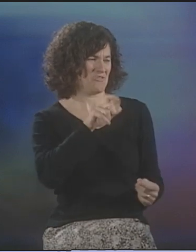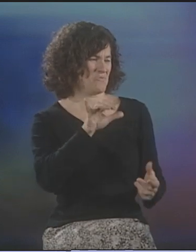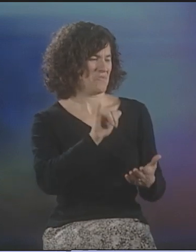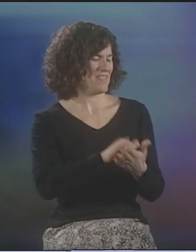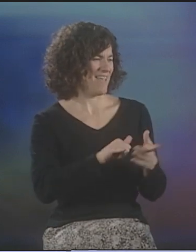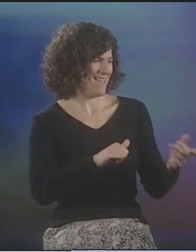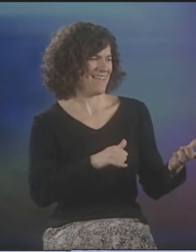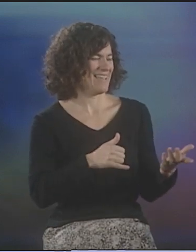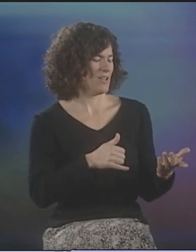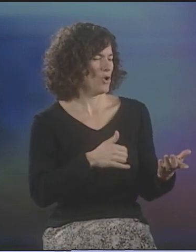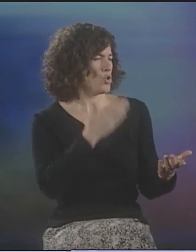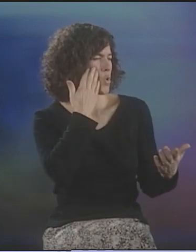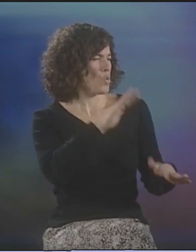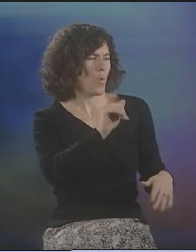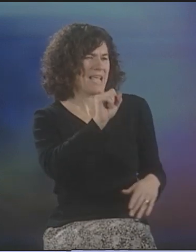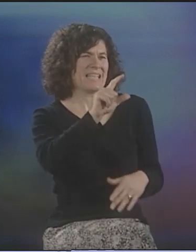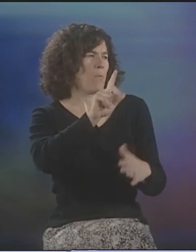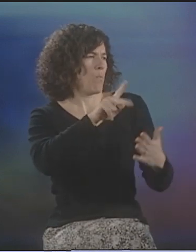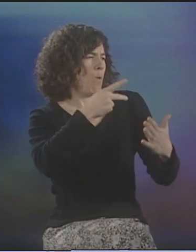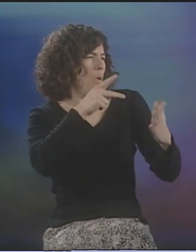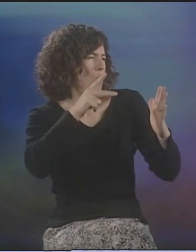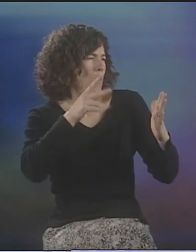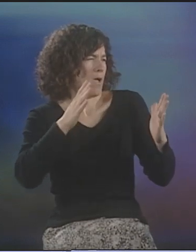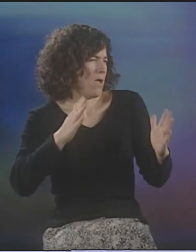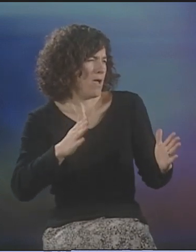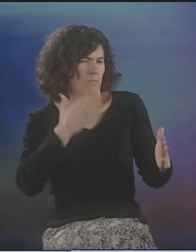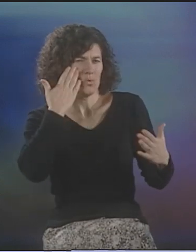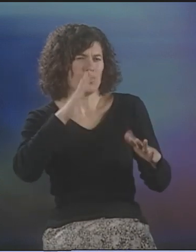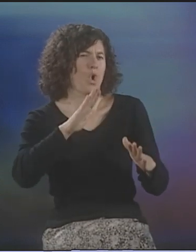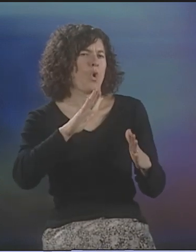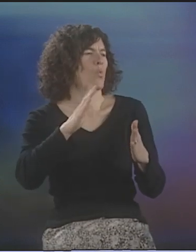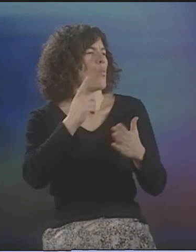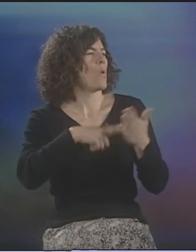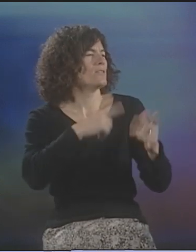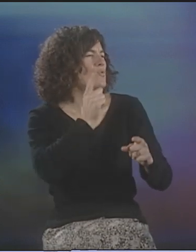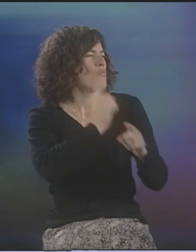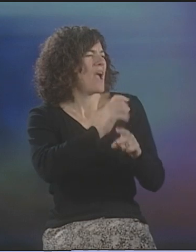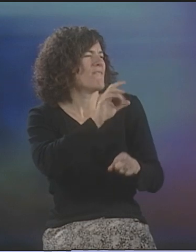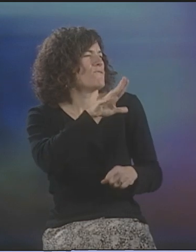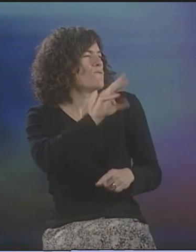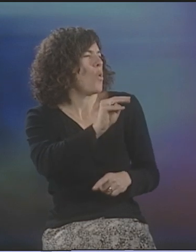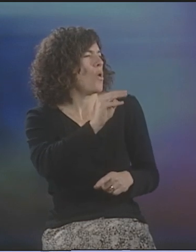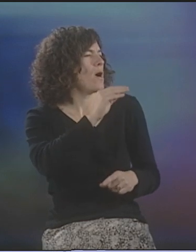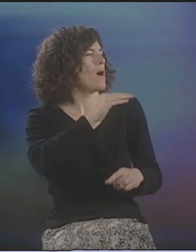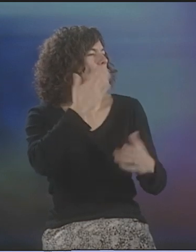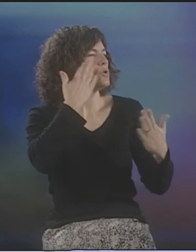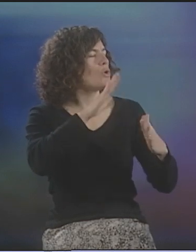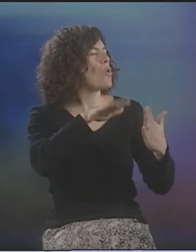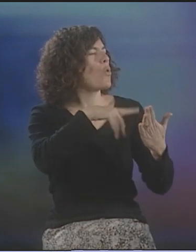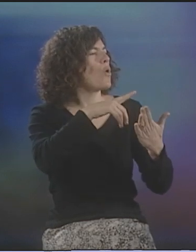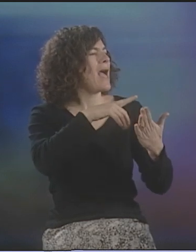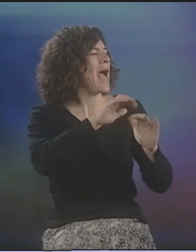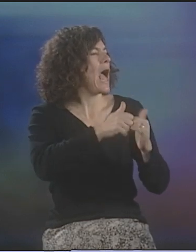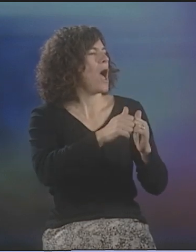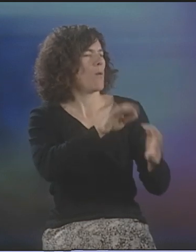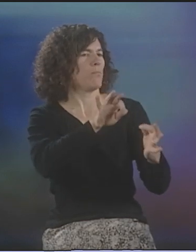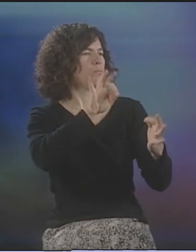UM, "YOU DON'T KNOW ASL POETRY. "YOU DON'T KNOW WHAT YOU'RE DOING. "YOU DON'T KNOW WHAT THE RIGHT FORM IS "AND YOU DON'T HAVE A TEMPLATE OF HOW TO DO THIS.